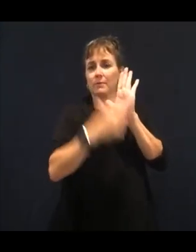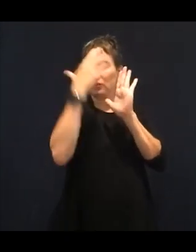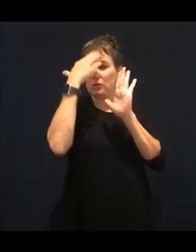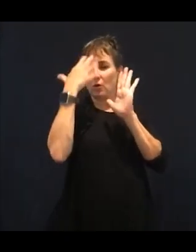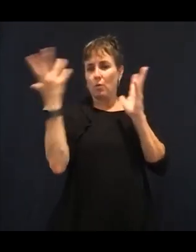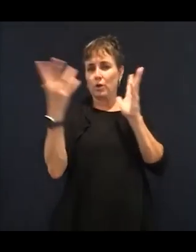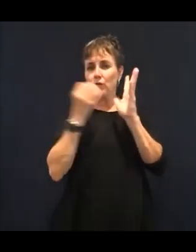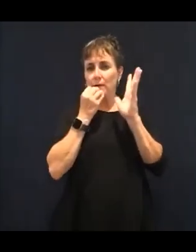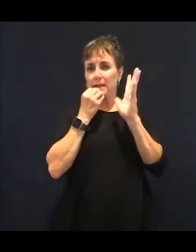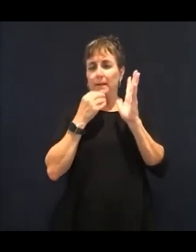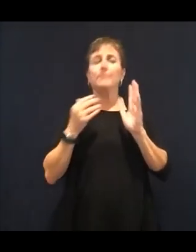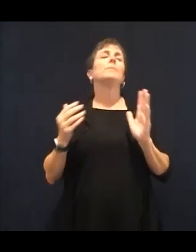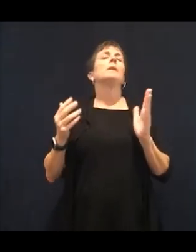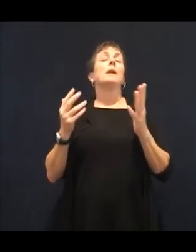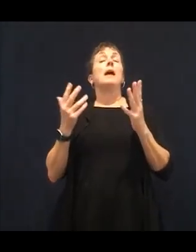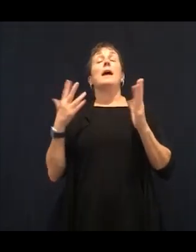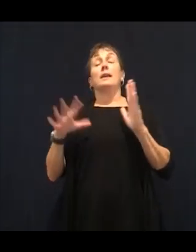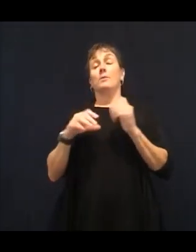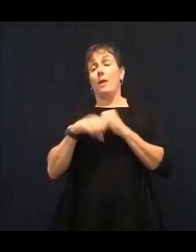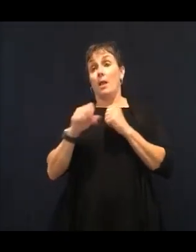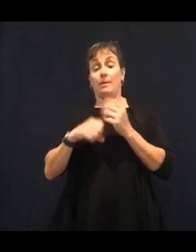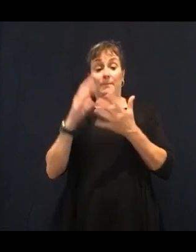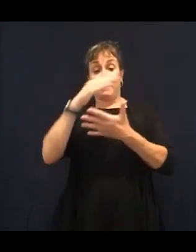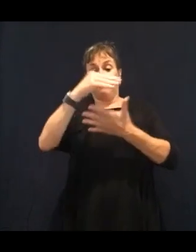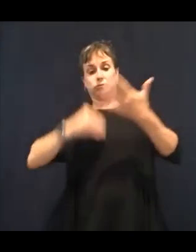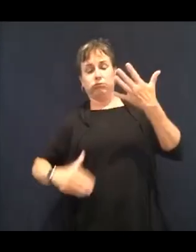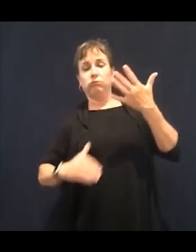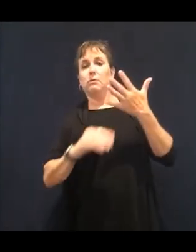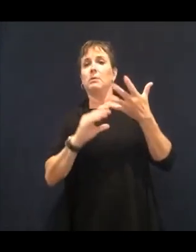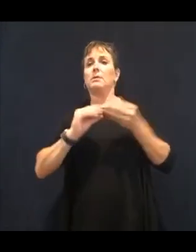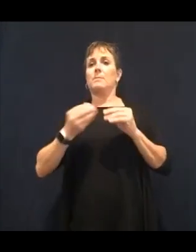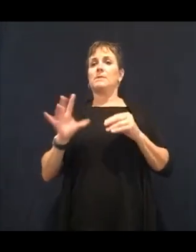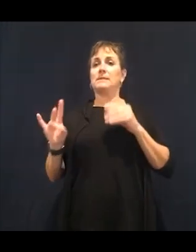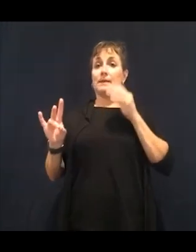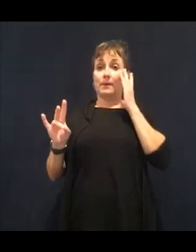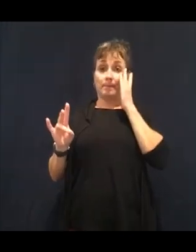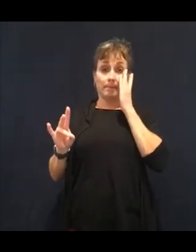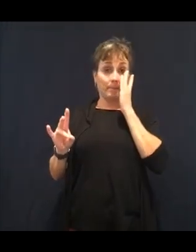how do we sidestep that? We alkaline our body.